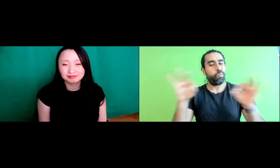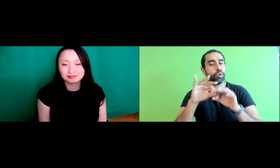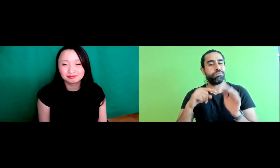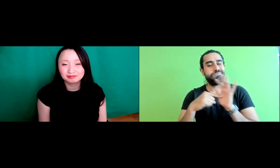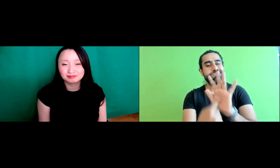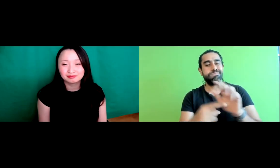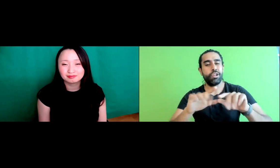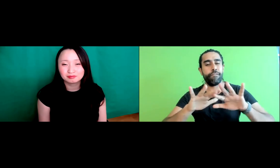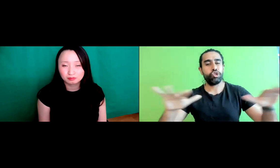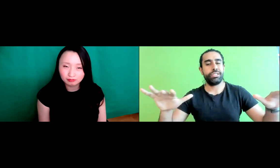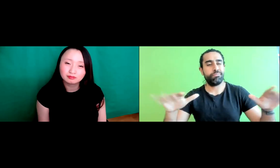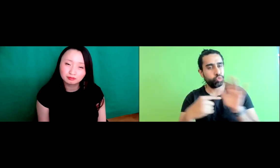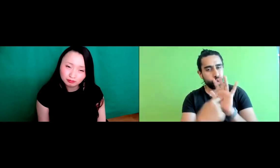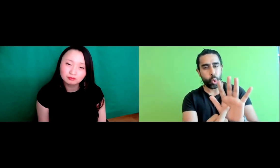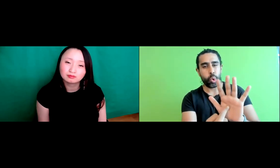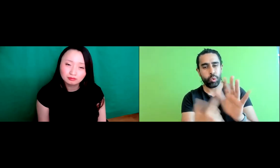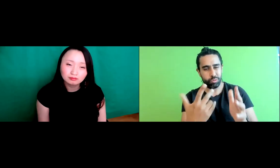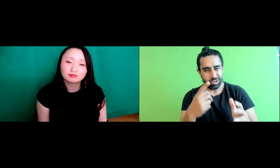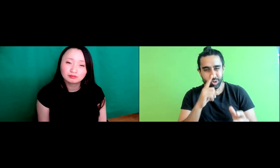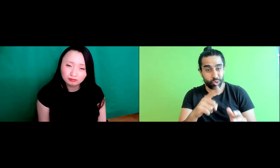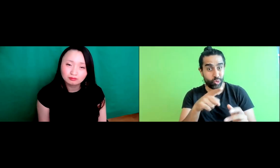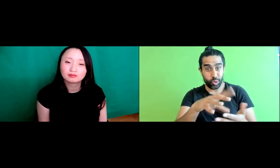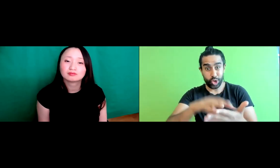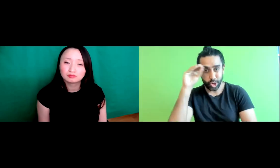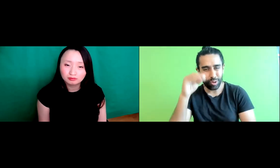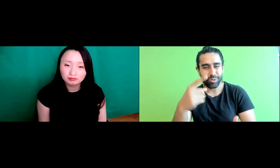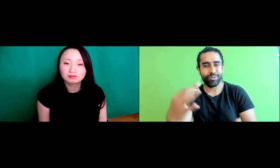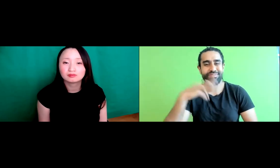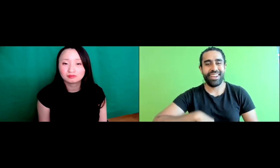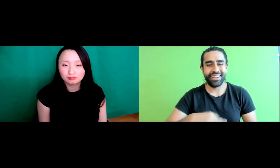You know, I think it's important to make sure that we're represented as well. in this diversity.